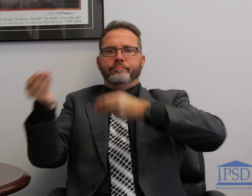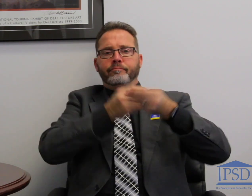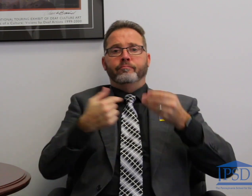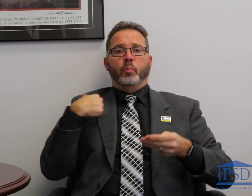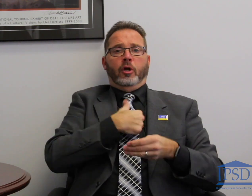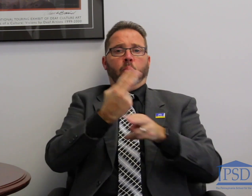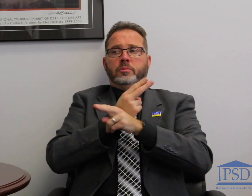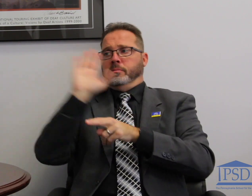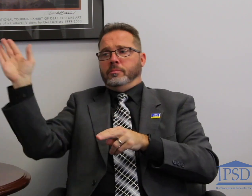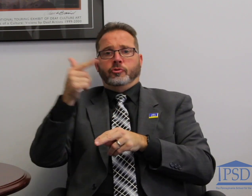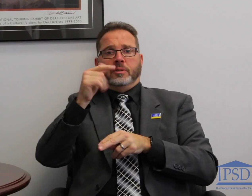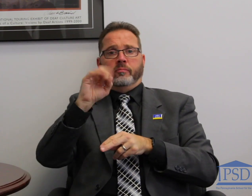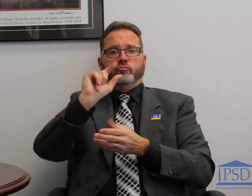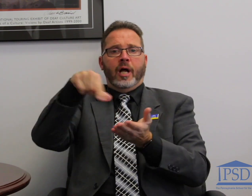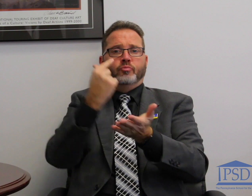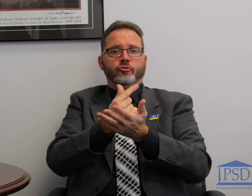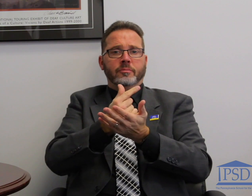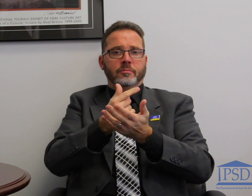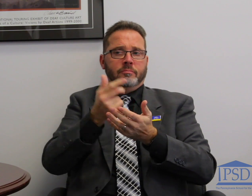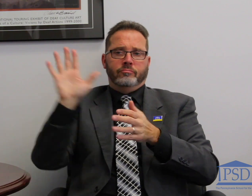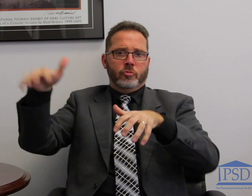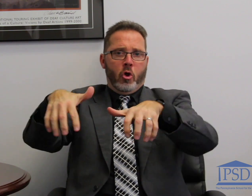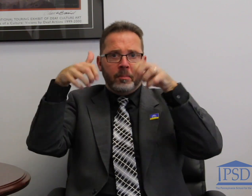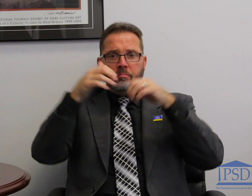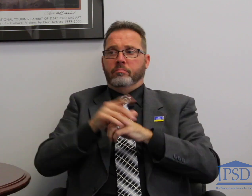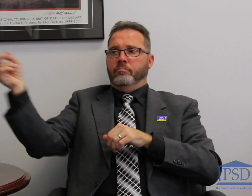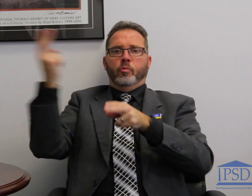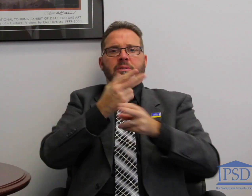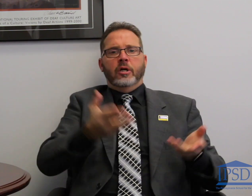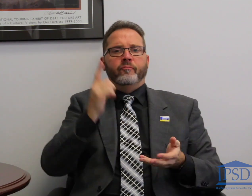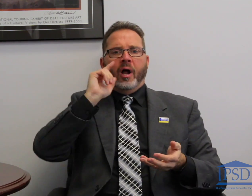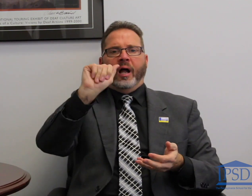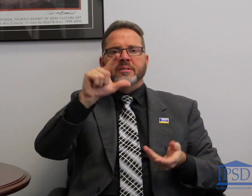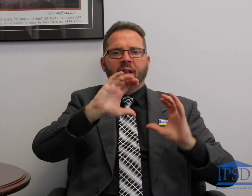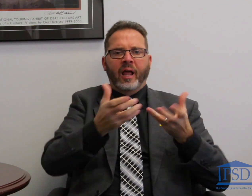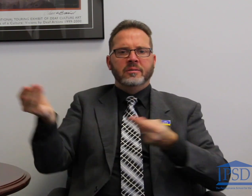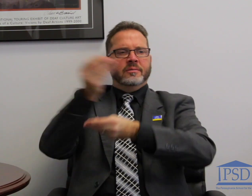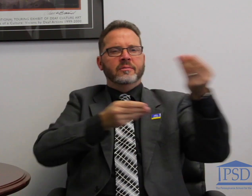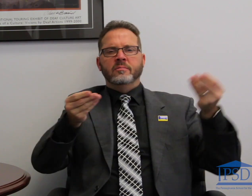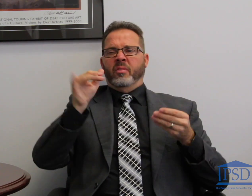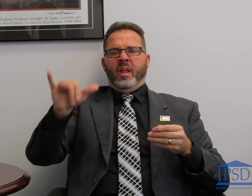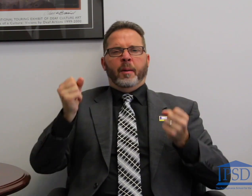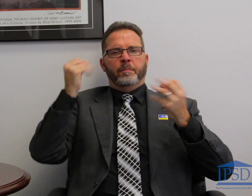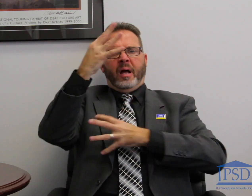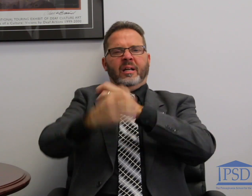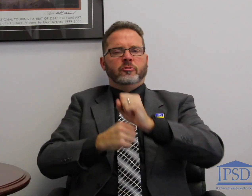plan to work together, but in particular we want to make sure that we have a relationship that allows sharing of resources and information. A really clear